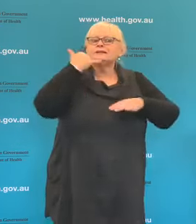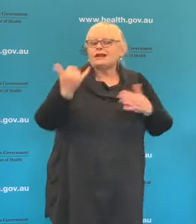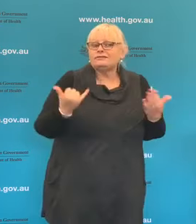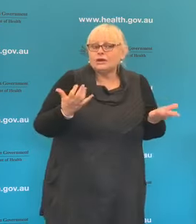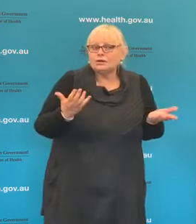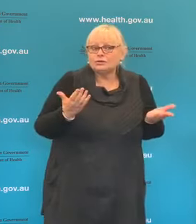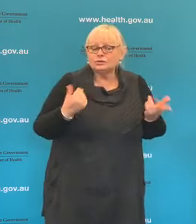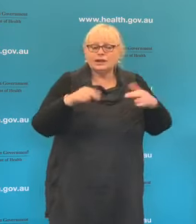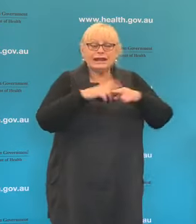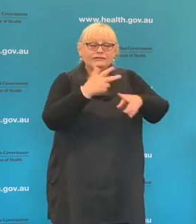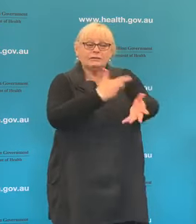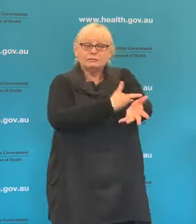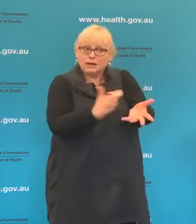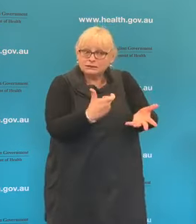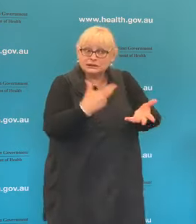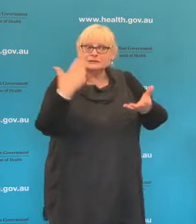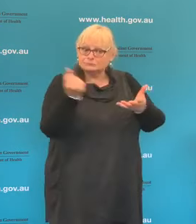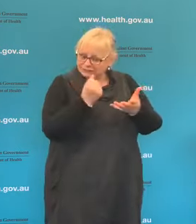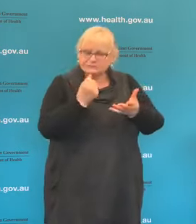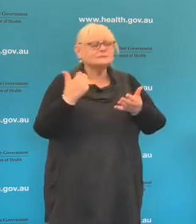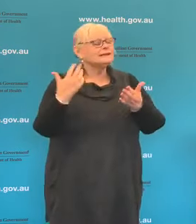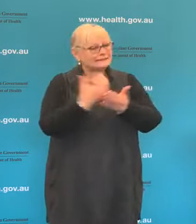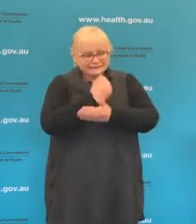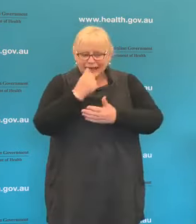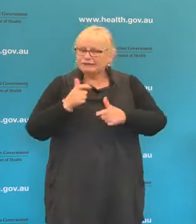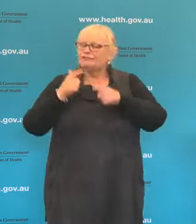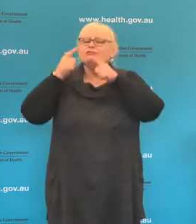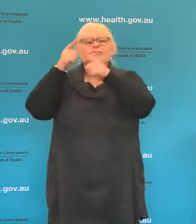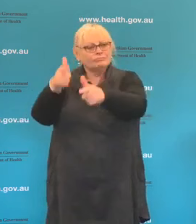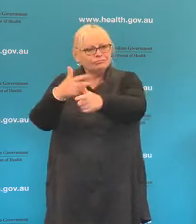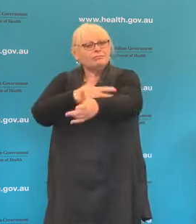have a blood test done, it's safe to go to the pathology collection centre to